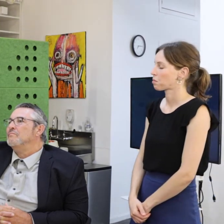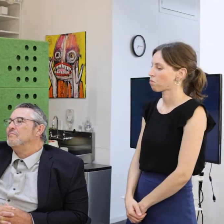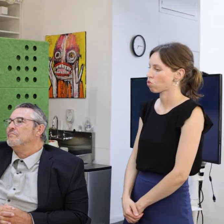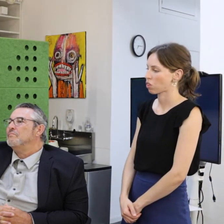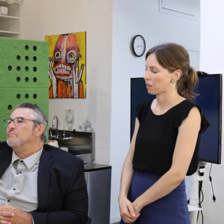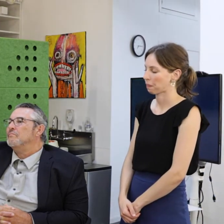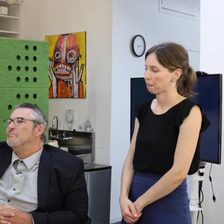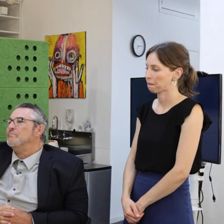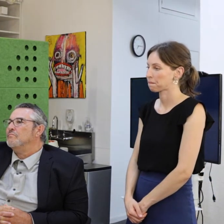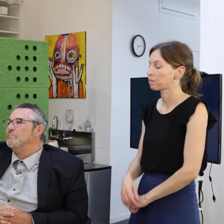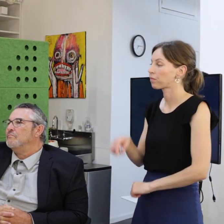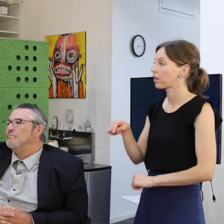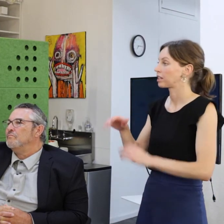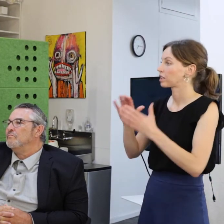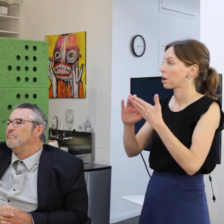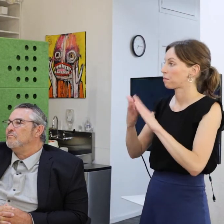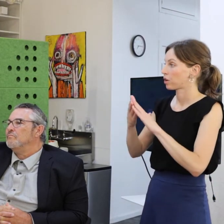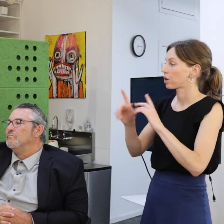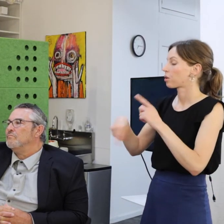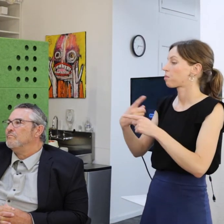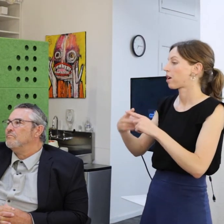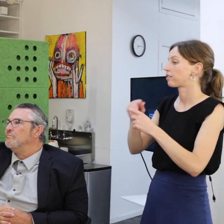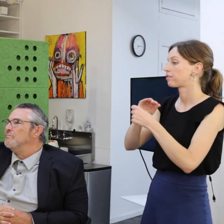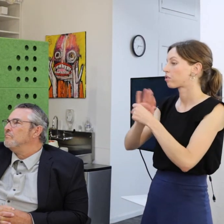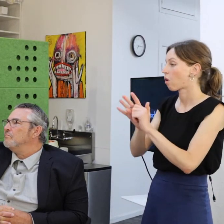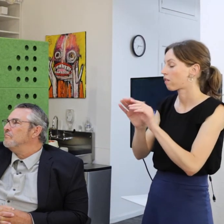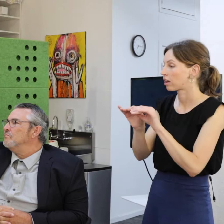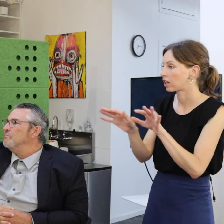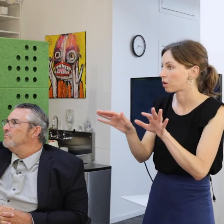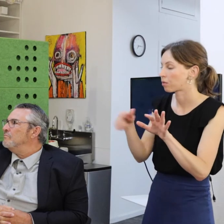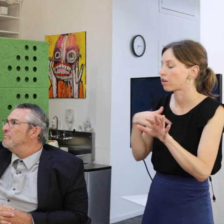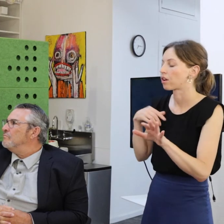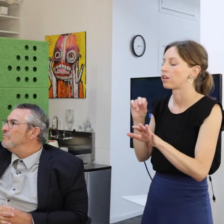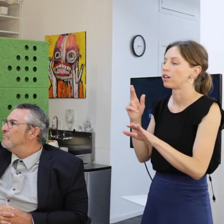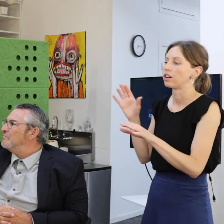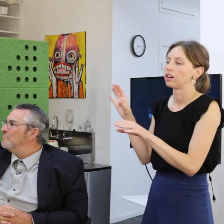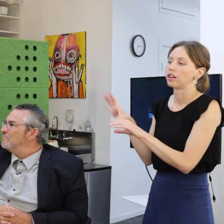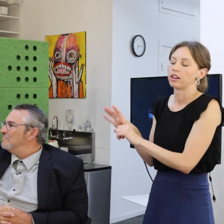This community of artists as soon as the pandemic hit, we were like oh shit?